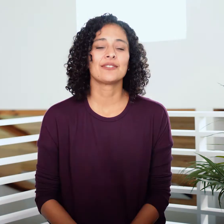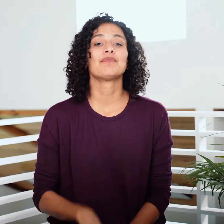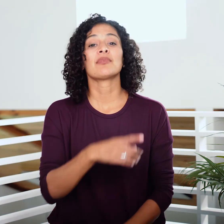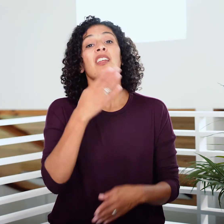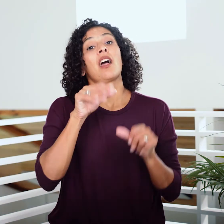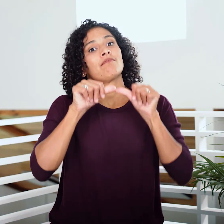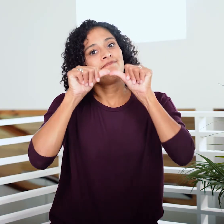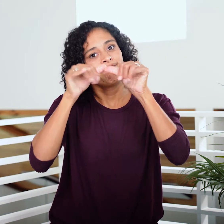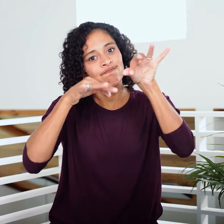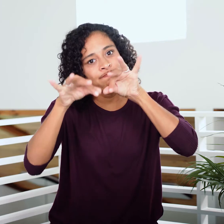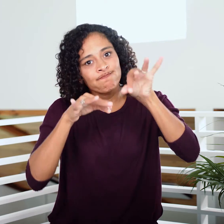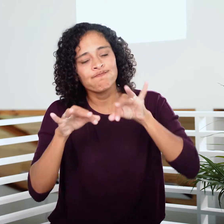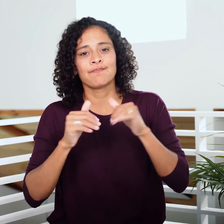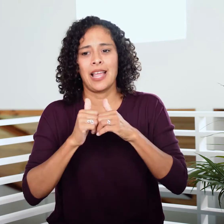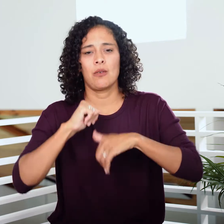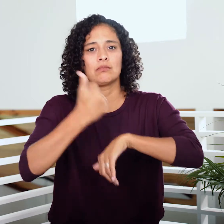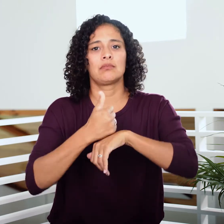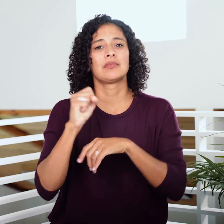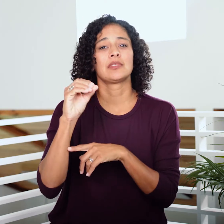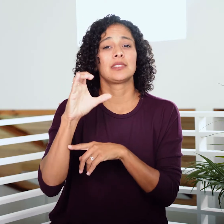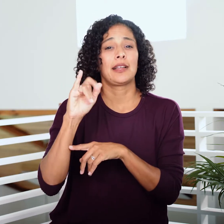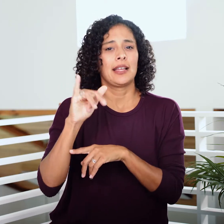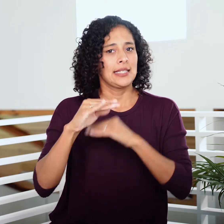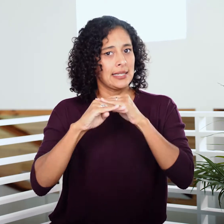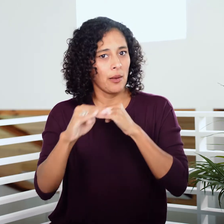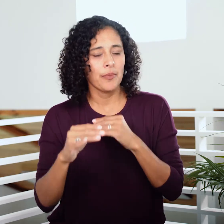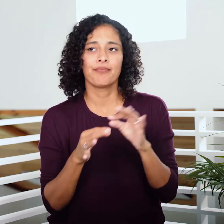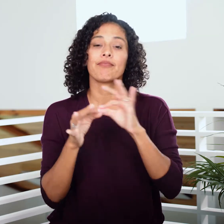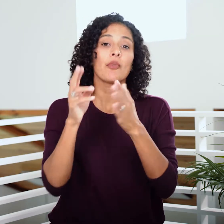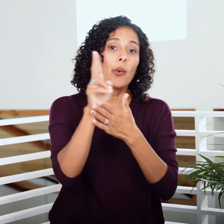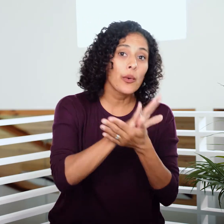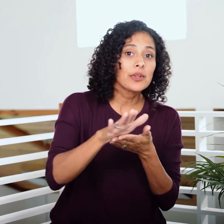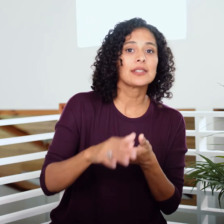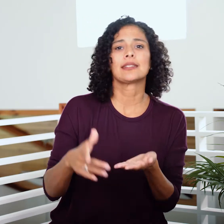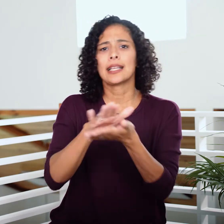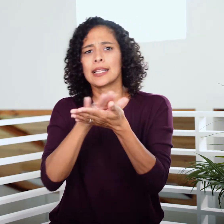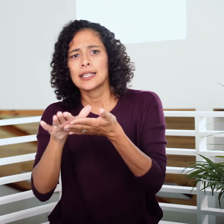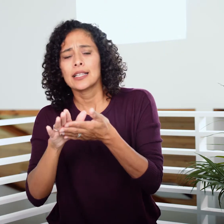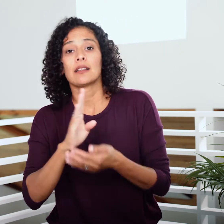God continues describing how to build a stable society, explaining holiness and cleanliness,